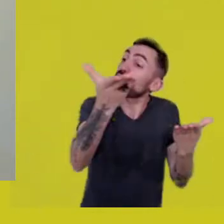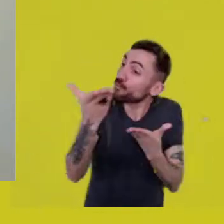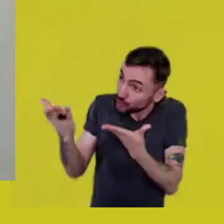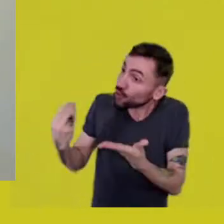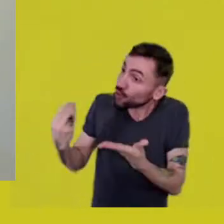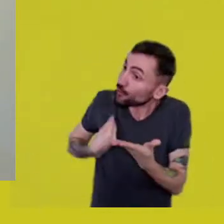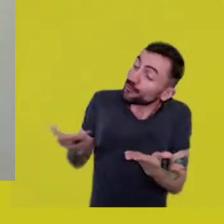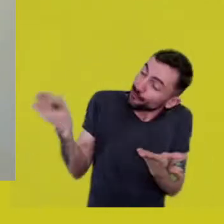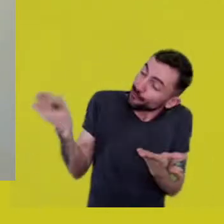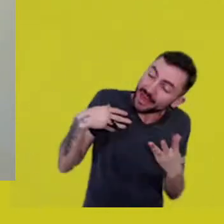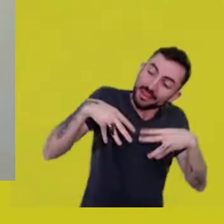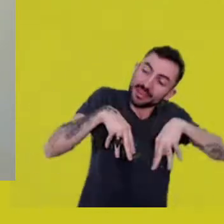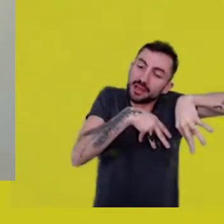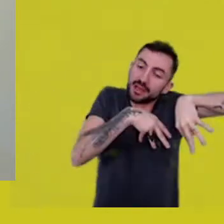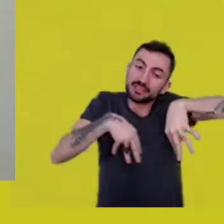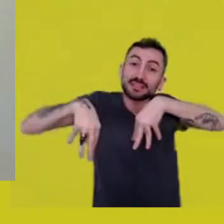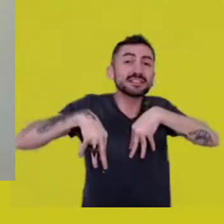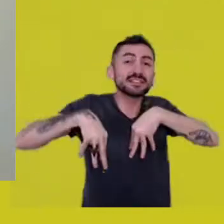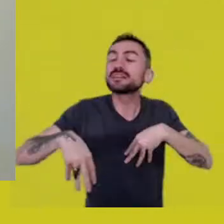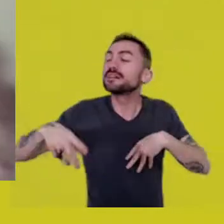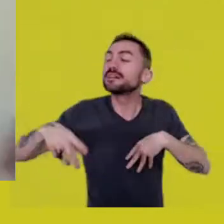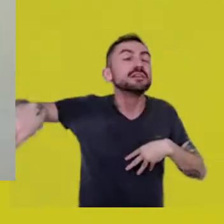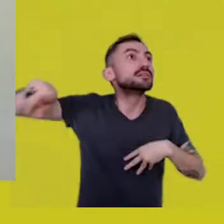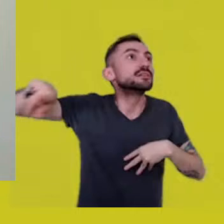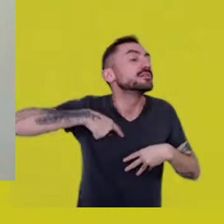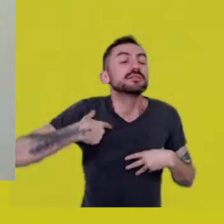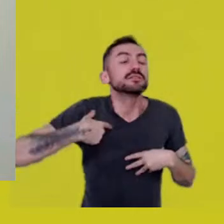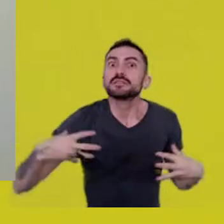It was cathartic. Everyone joined in.